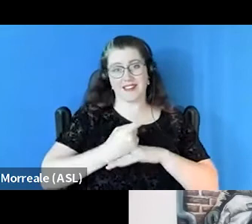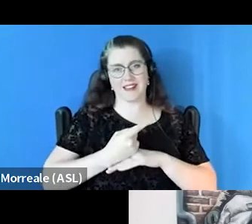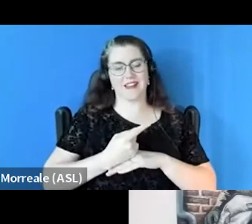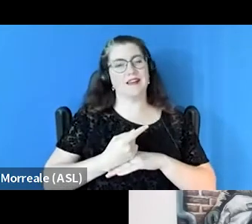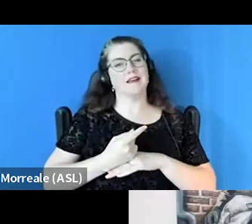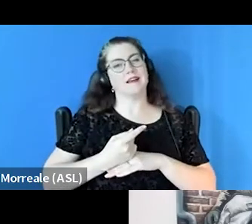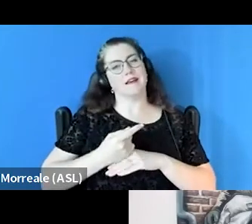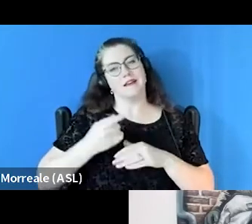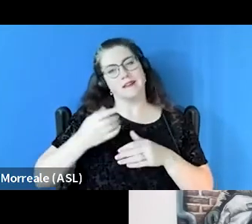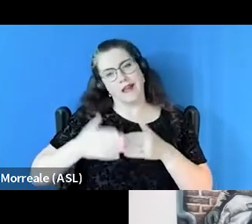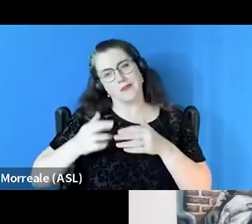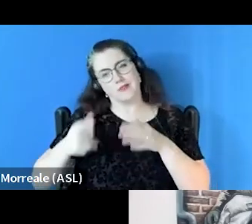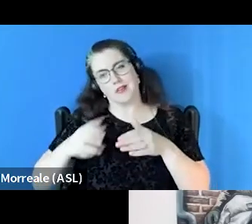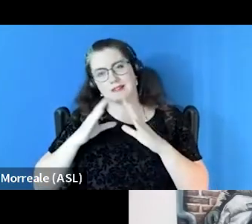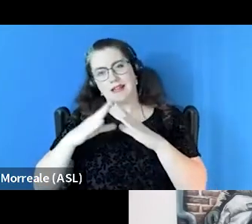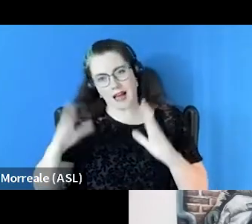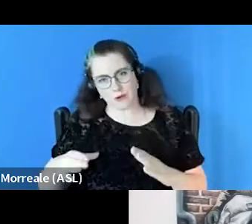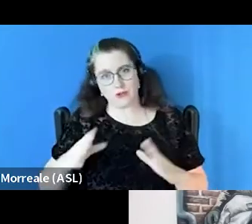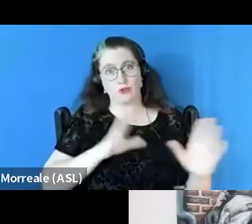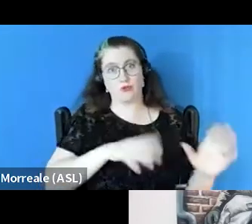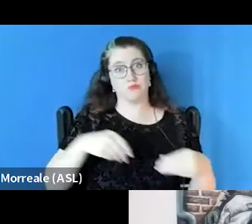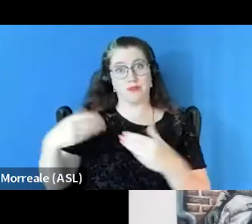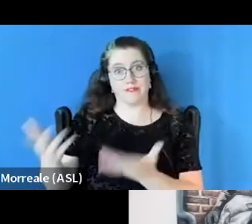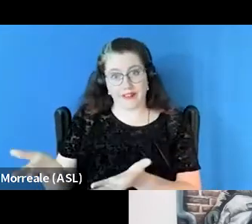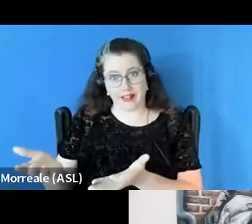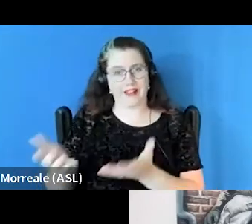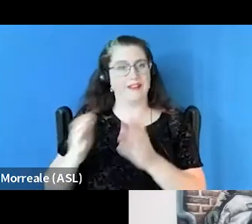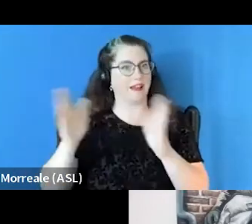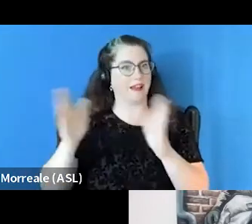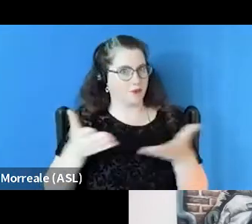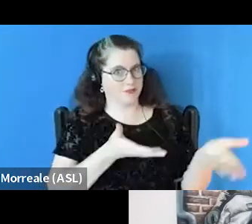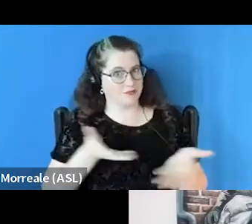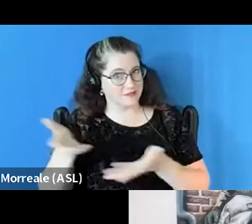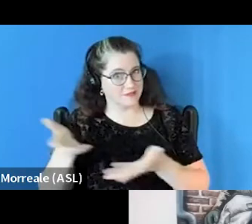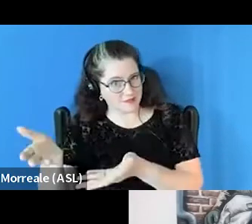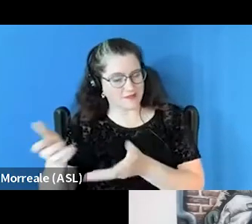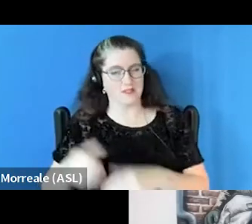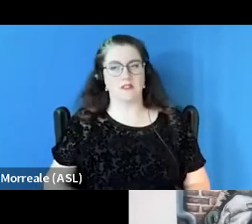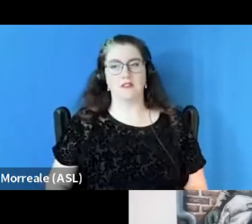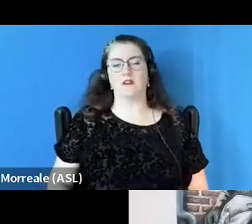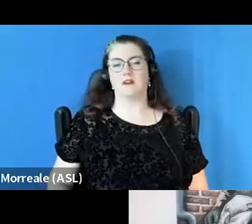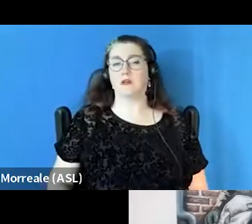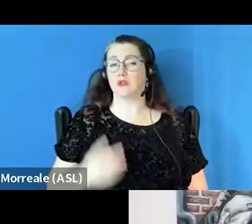and that's how you end homelessness, you provide people with housing. The other two points I would make really quickly